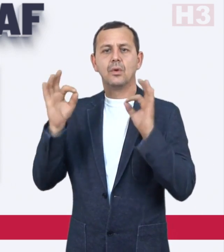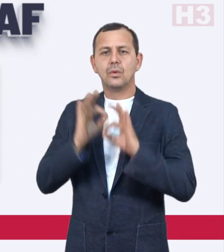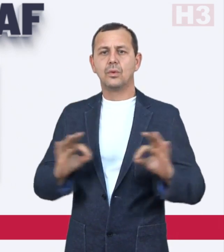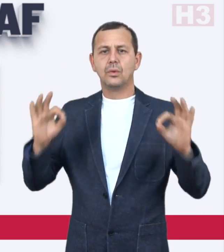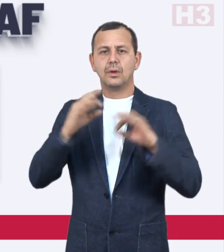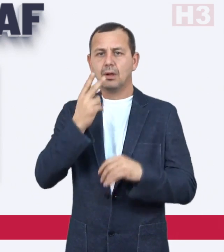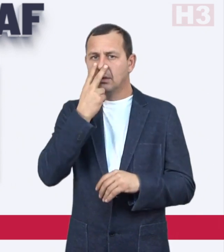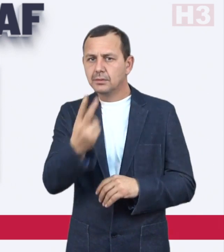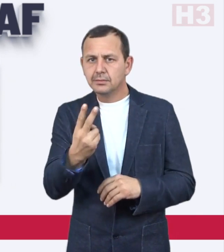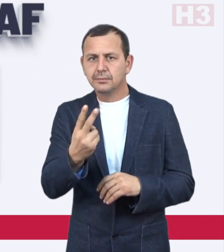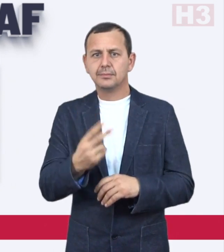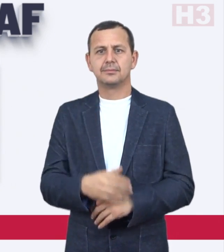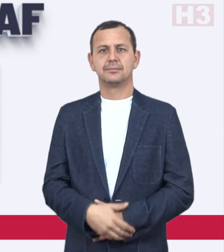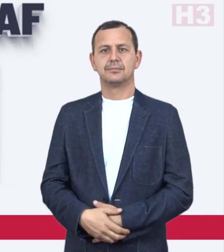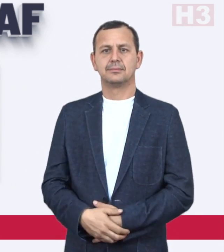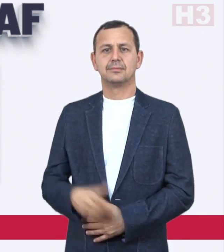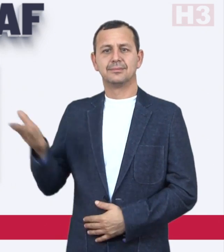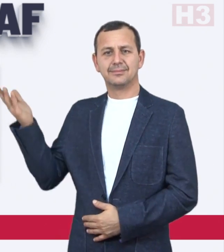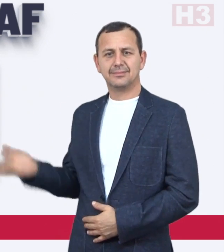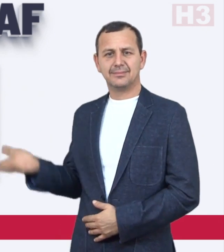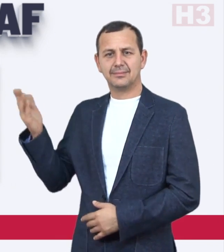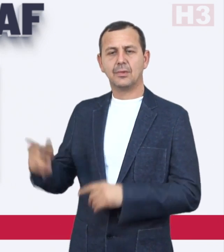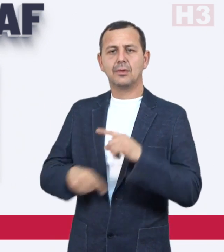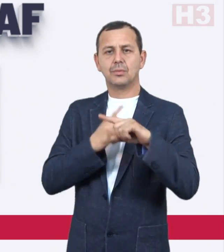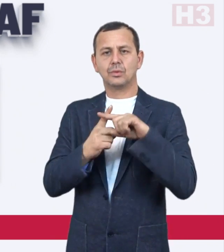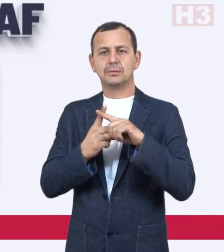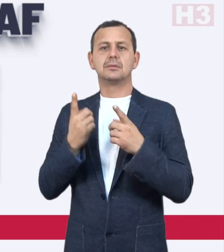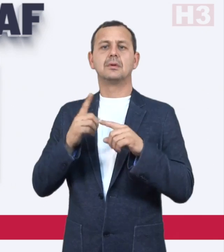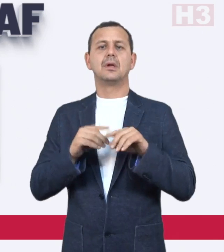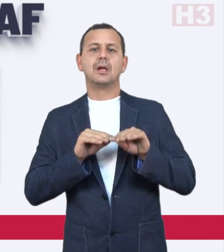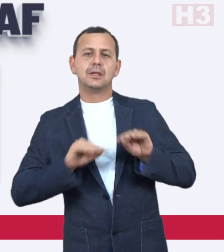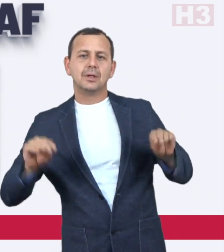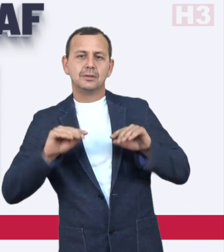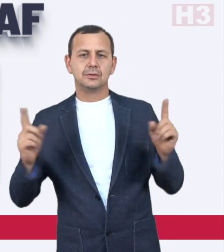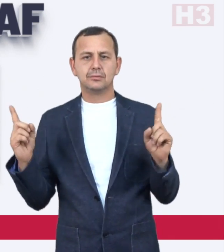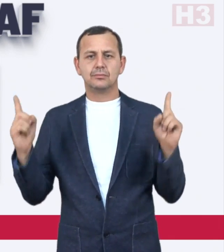has almost zero vision. Kevin and his coach